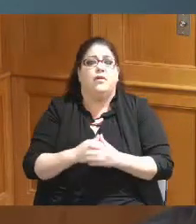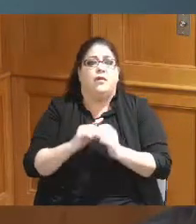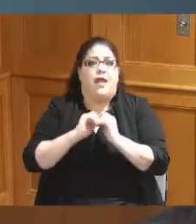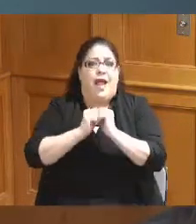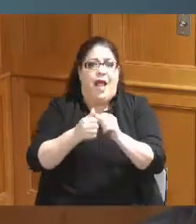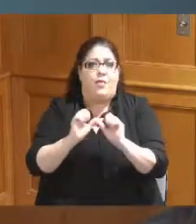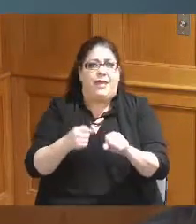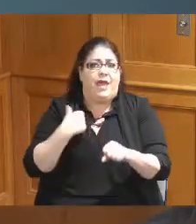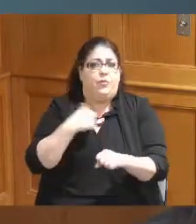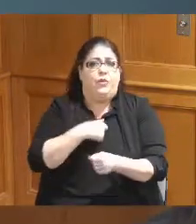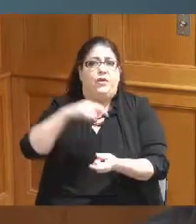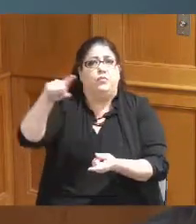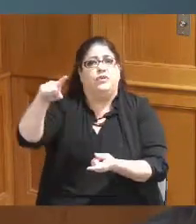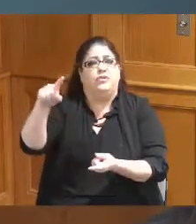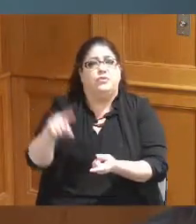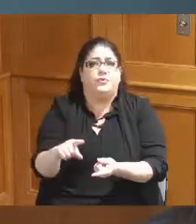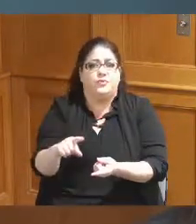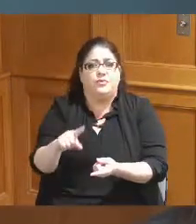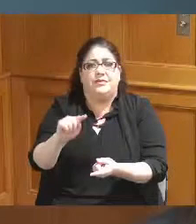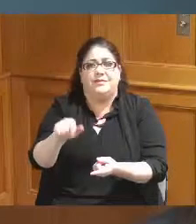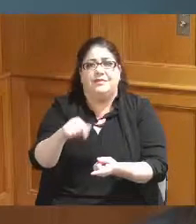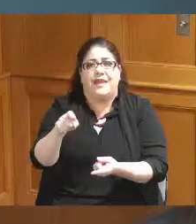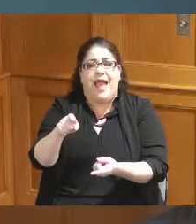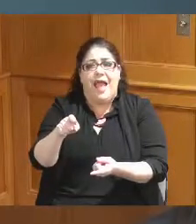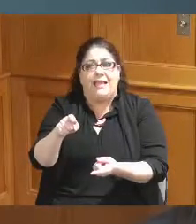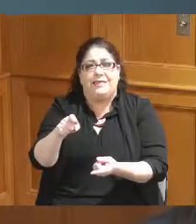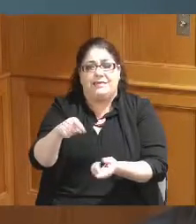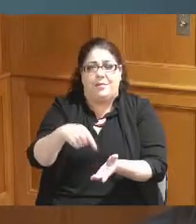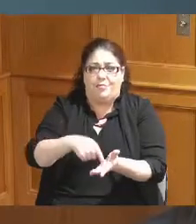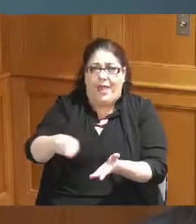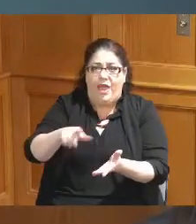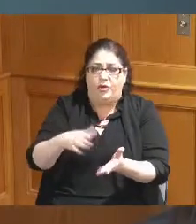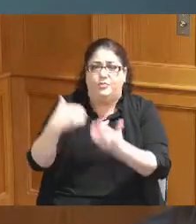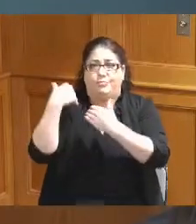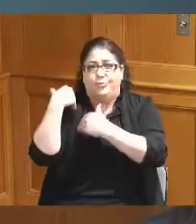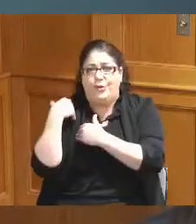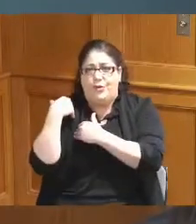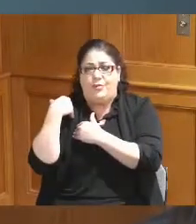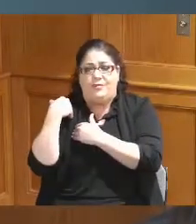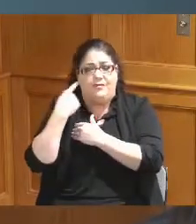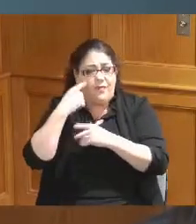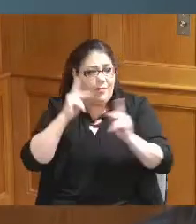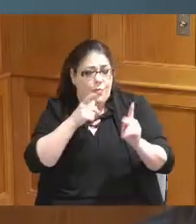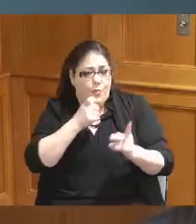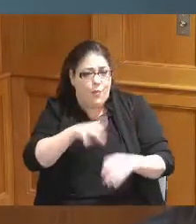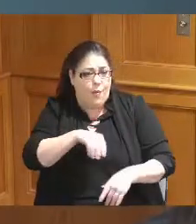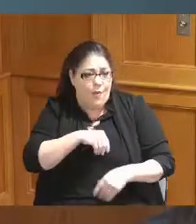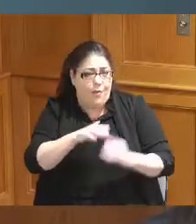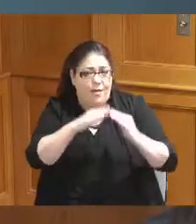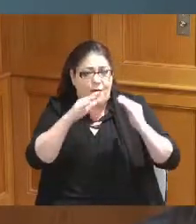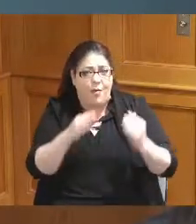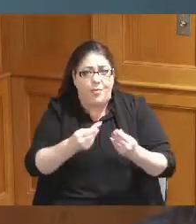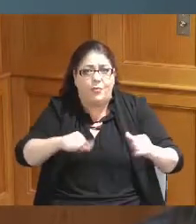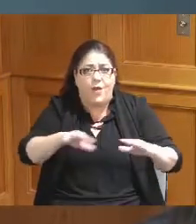we reduce the tax burden of these homeowners these Property Owners because they're getting killed out